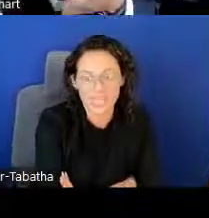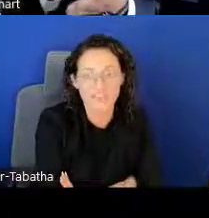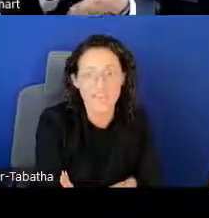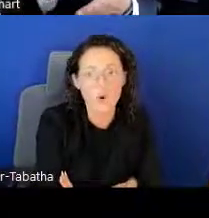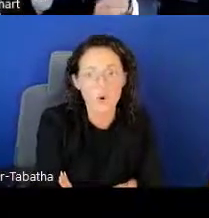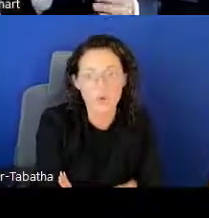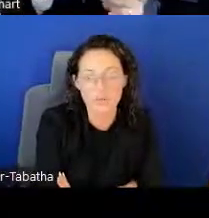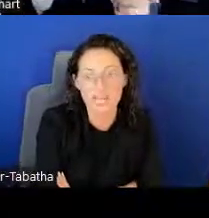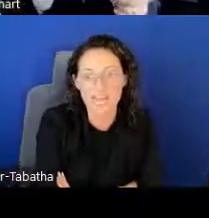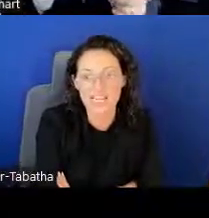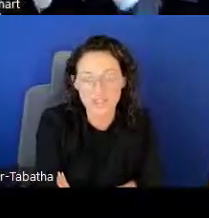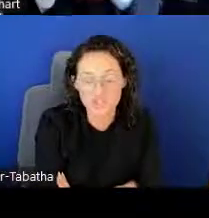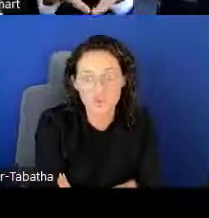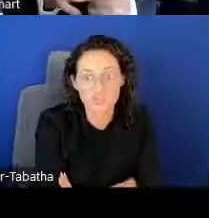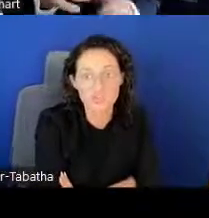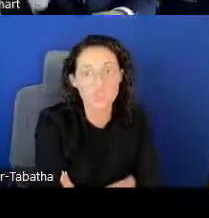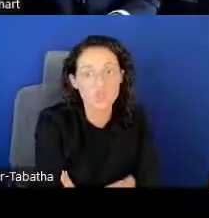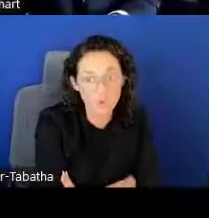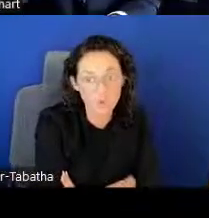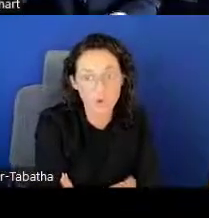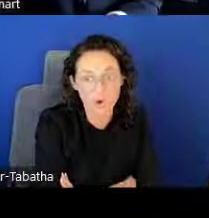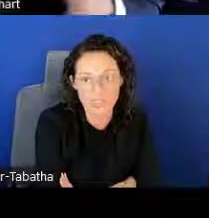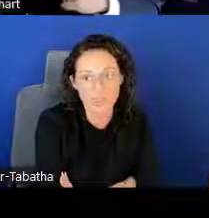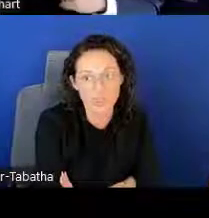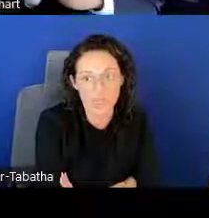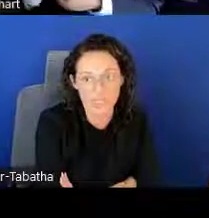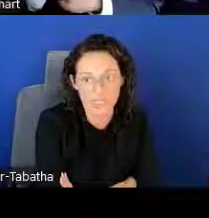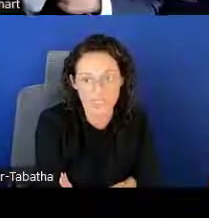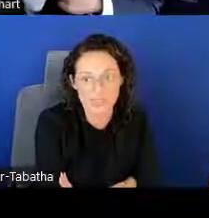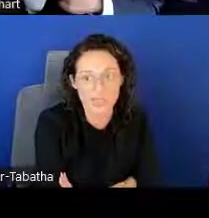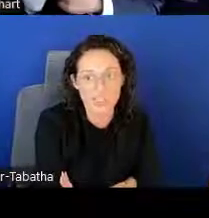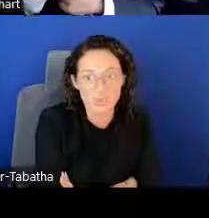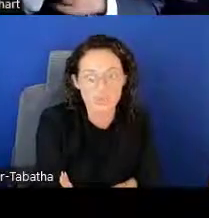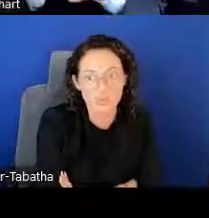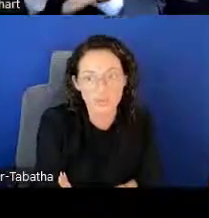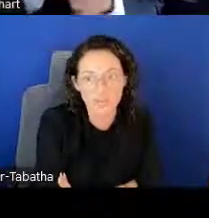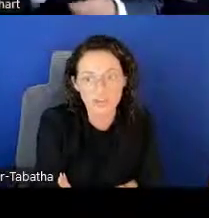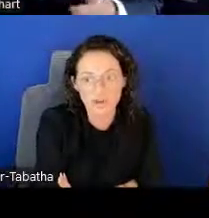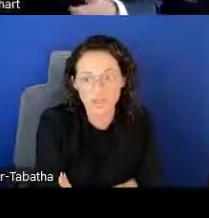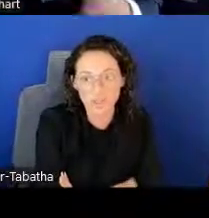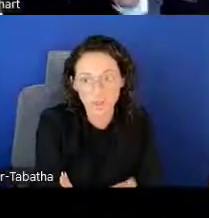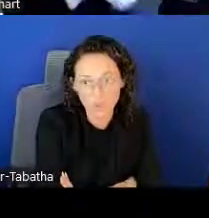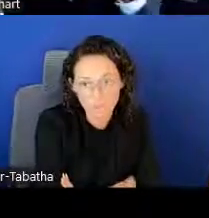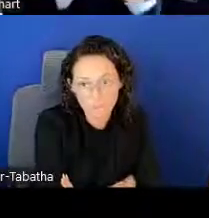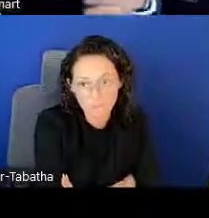And that only applies to new awards and new applicants, so if you're applying for a renewal